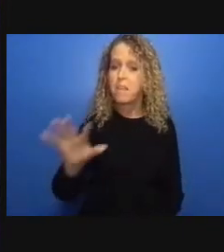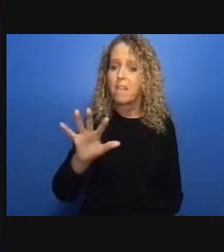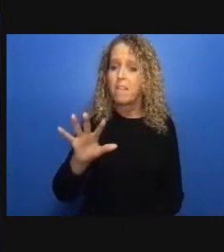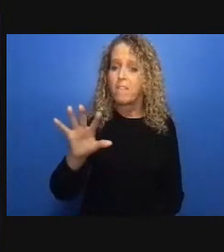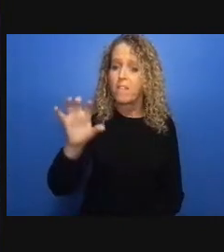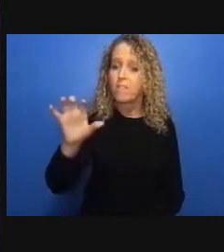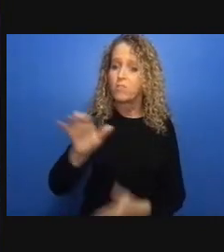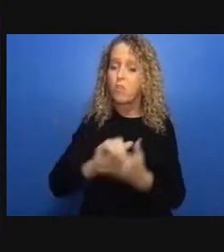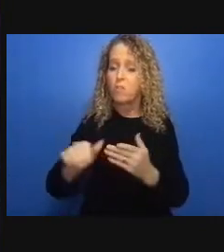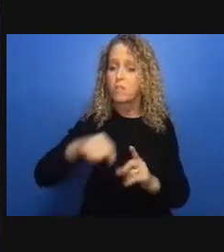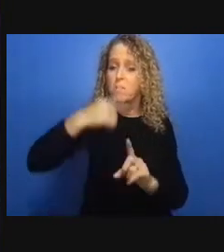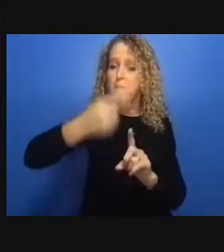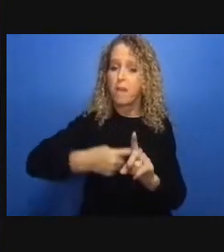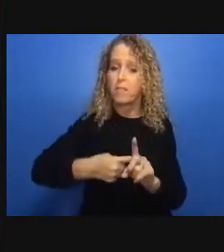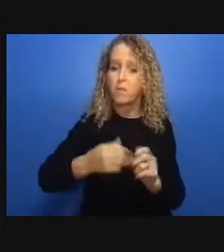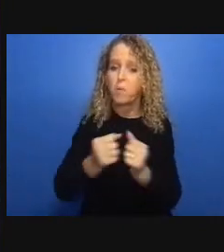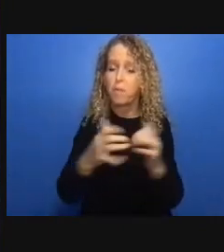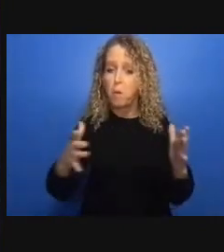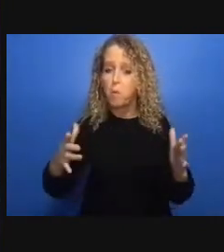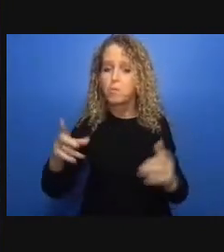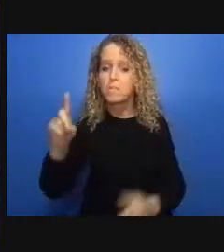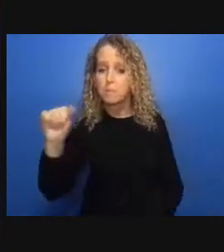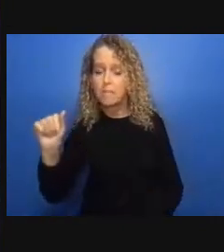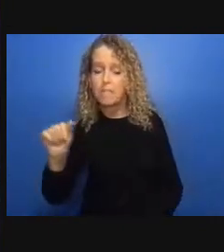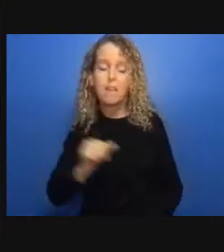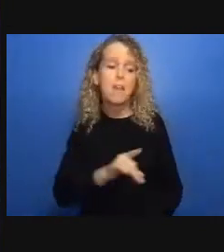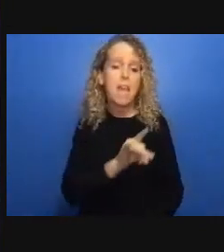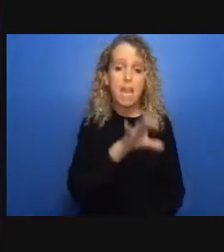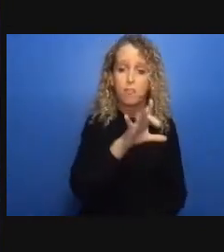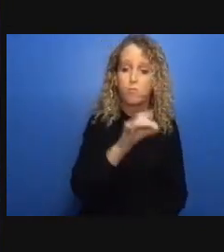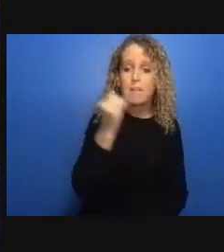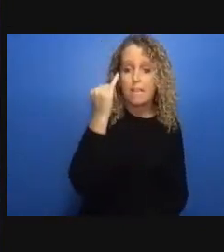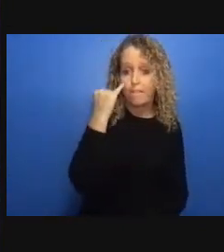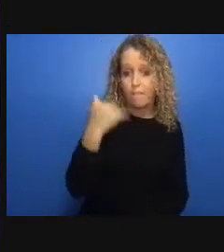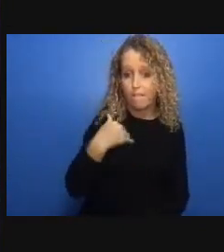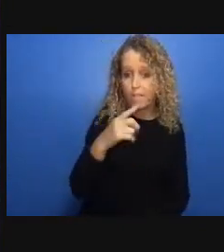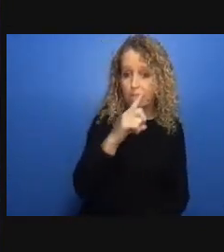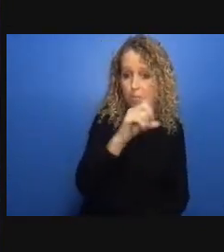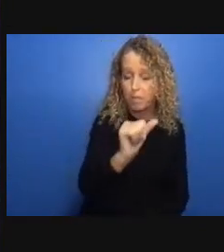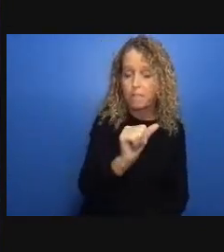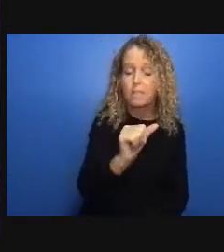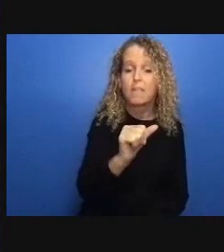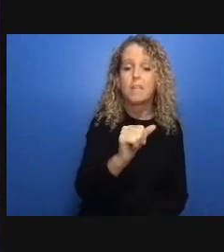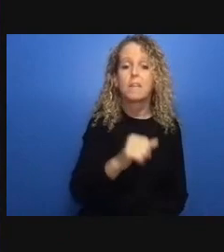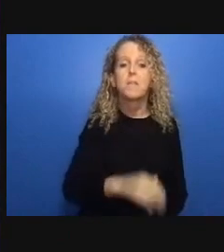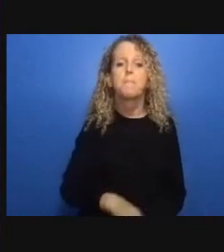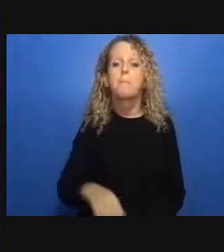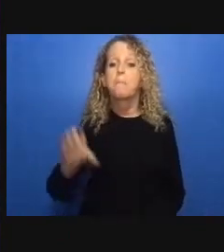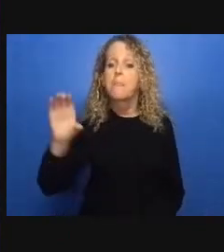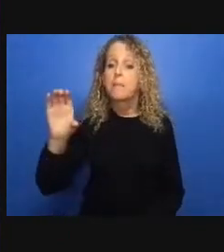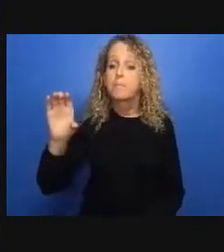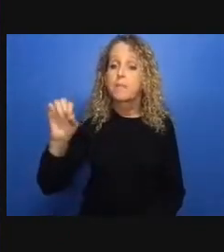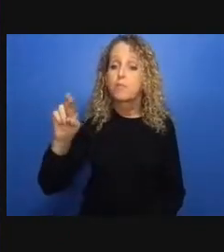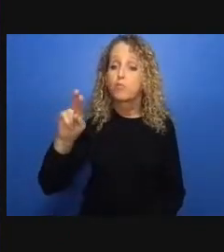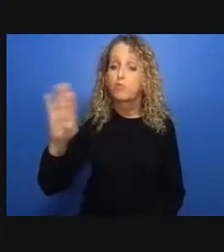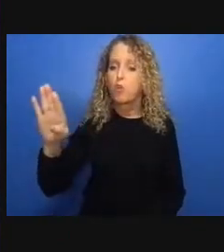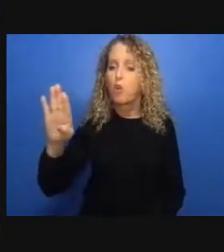as it comes out of our report so basically we we tried we concluded by noting the fact that you